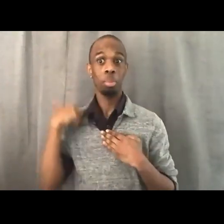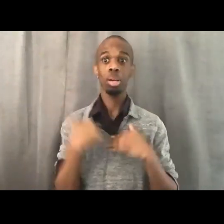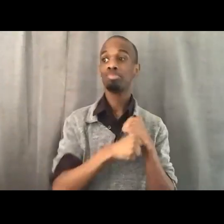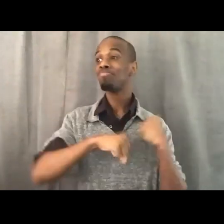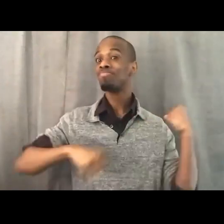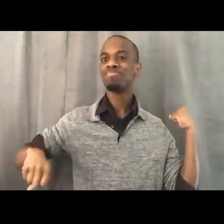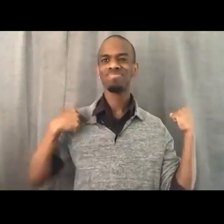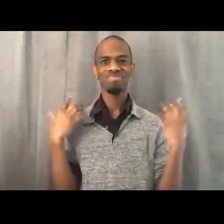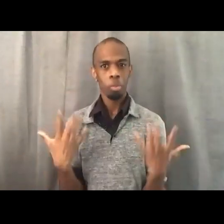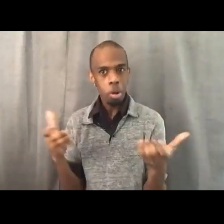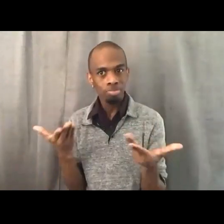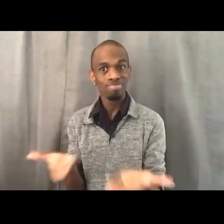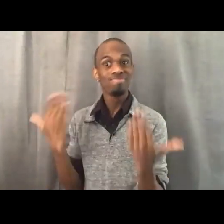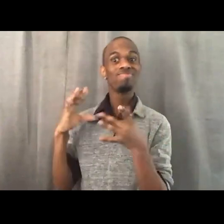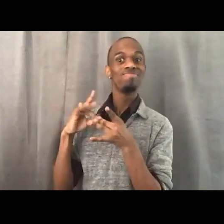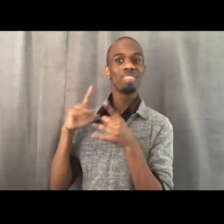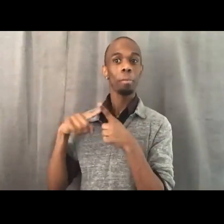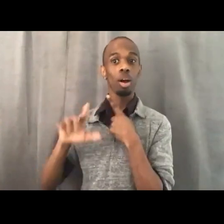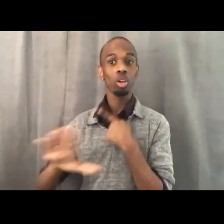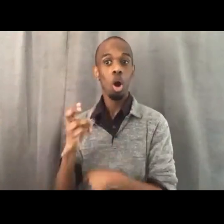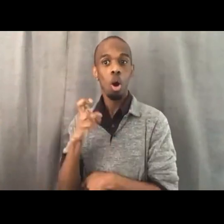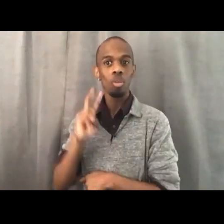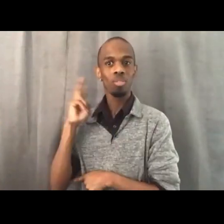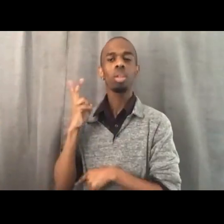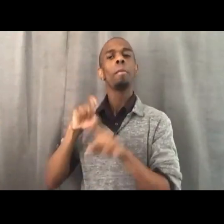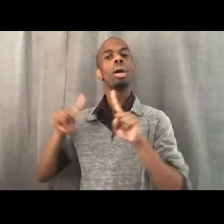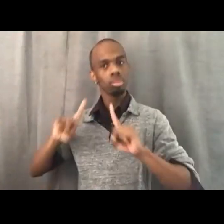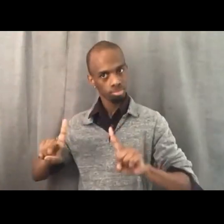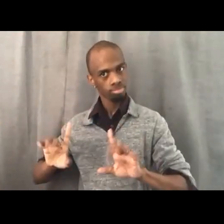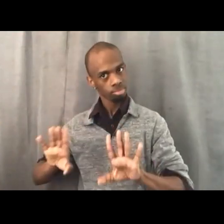I want us to also think about what struggles we're in the midst of